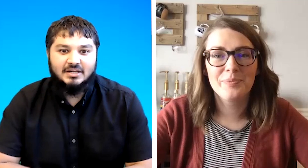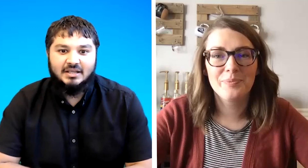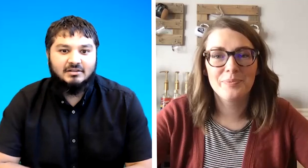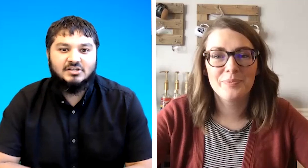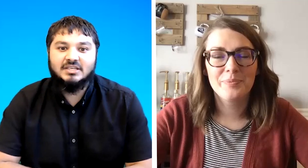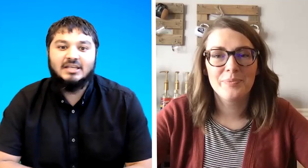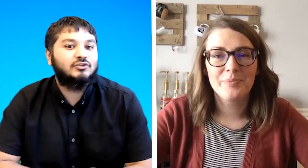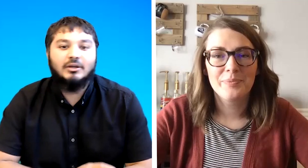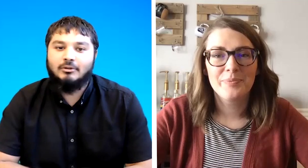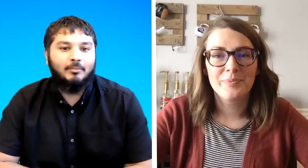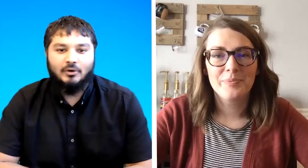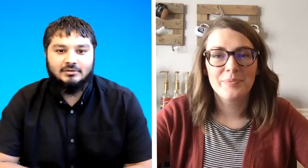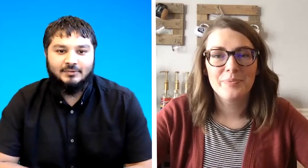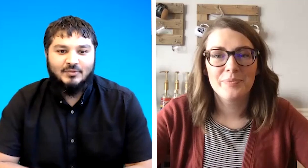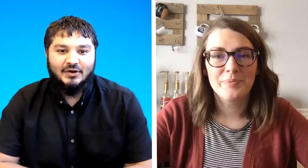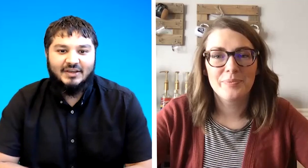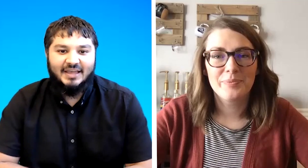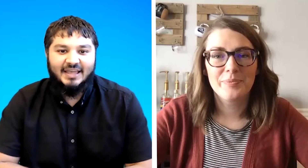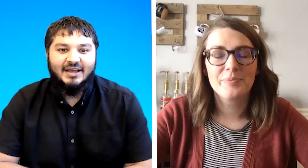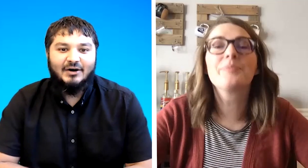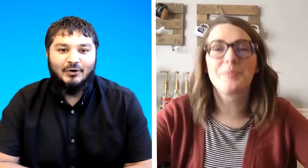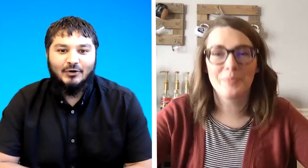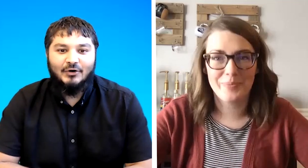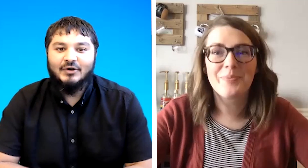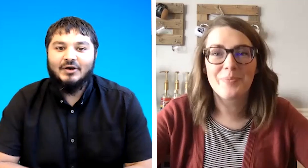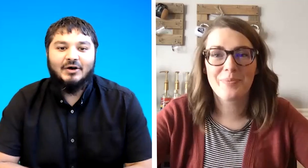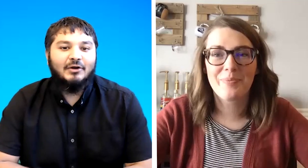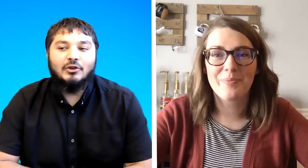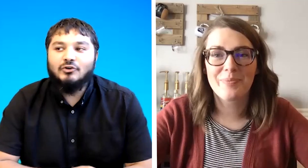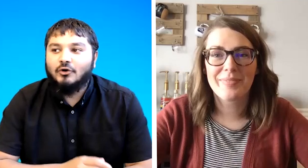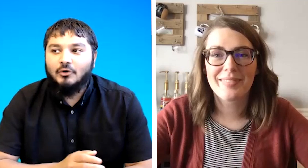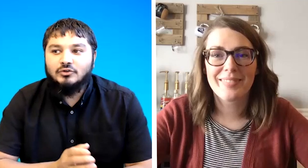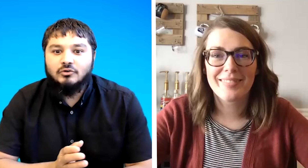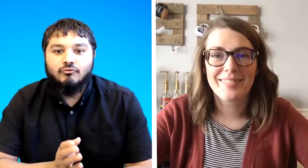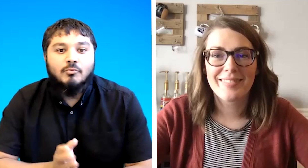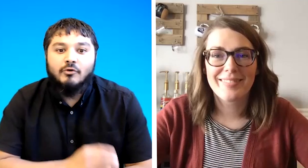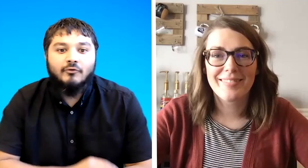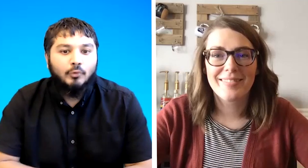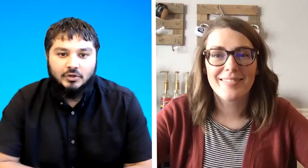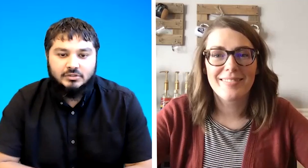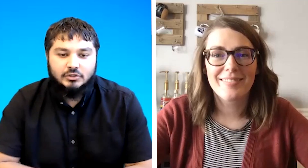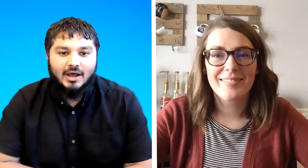it just get straight to the point okay or uh you're not going to remove words you don't have